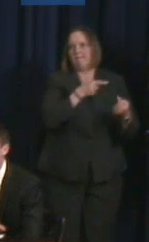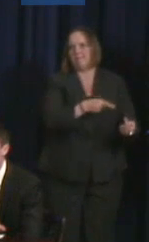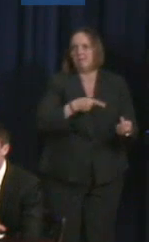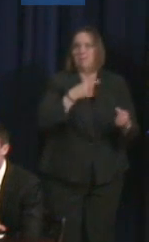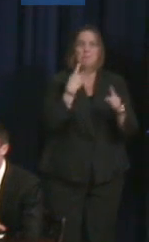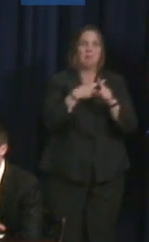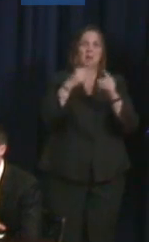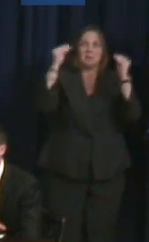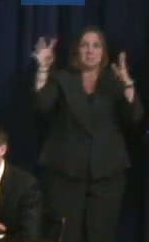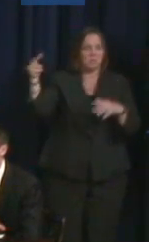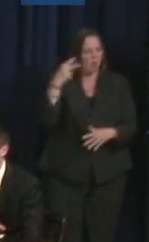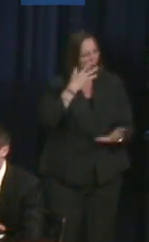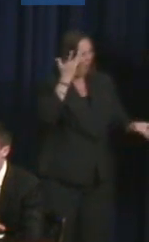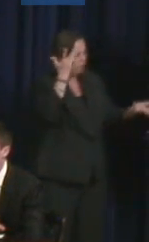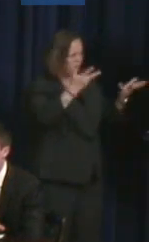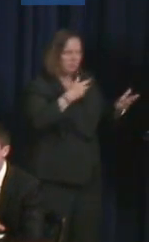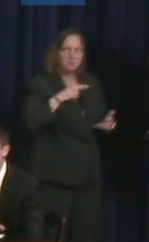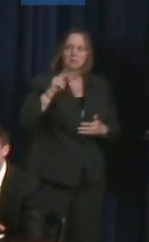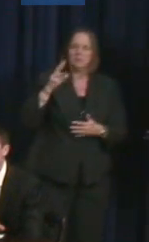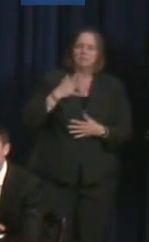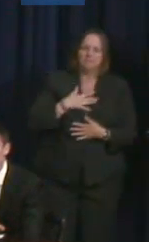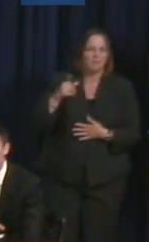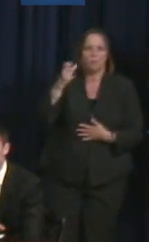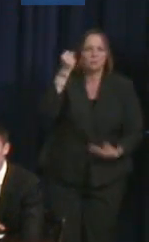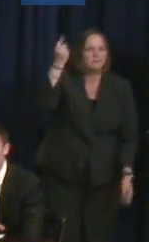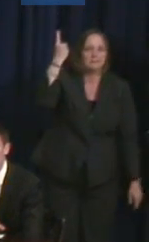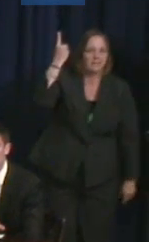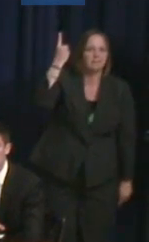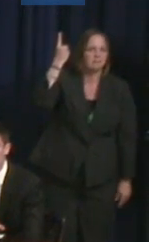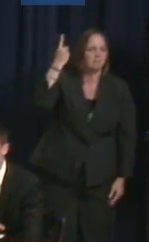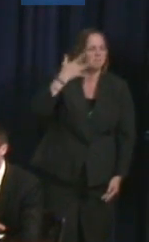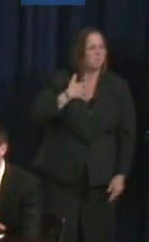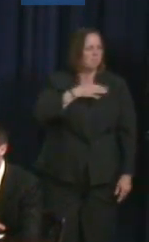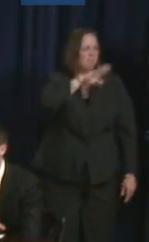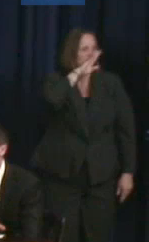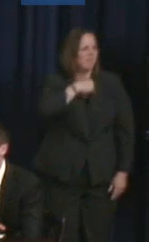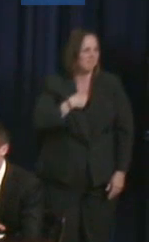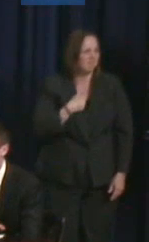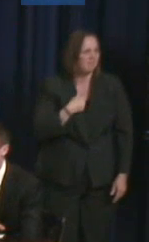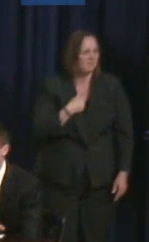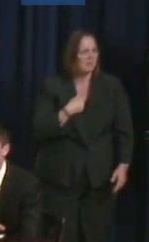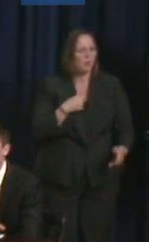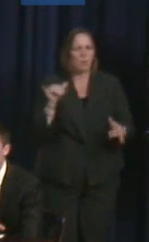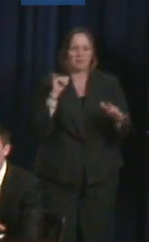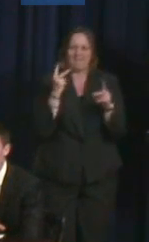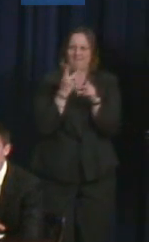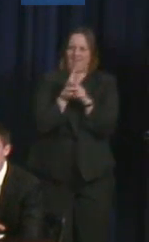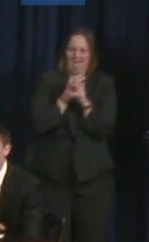And, but then also seeing how much of a difference assistive technology and proper tutoring and